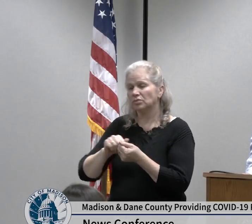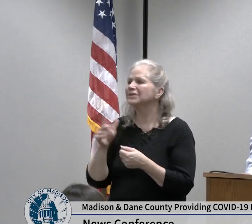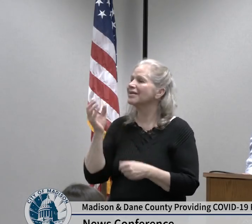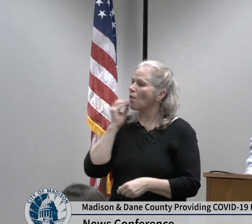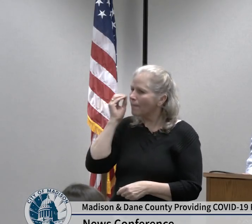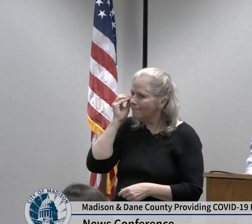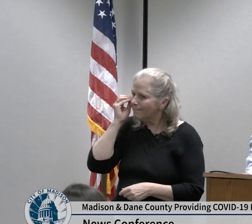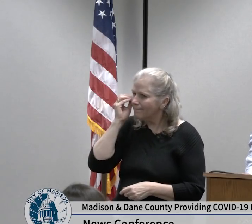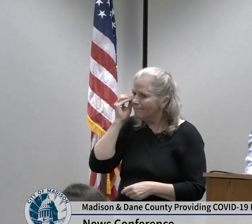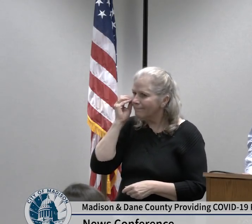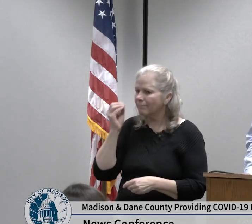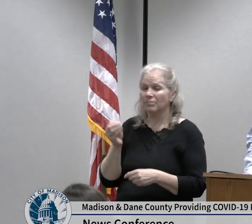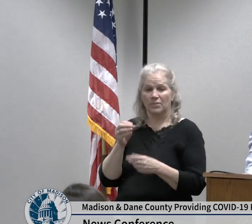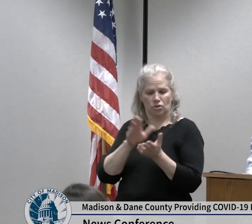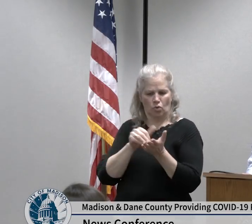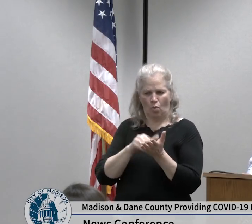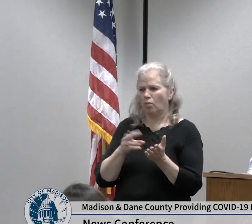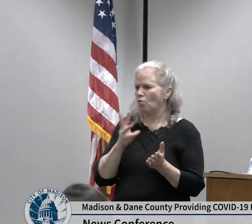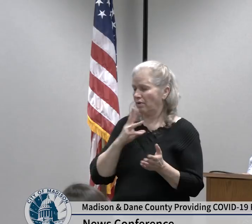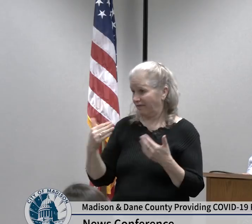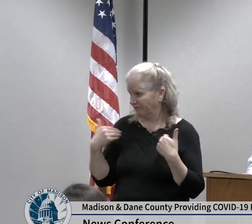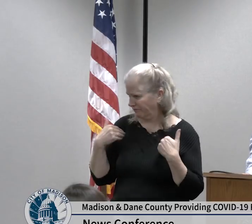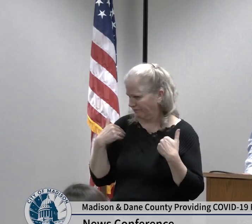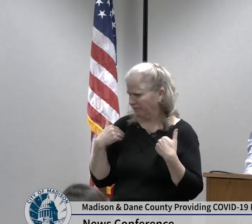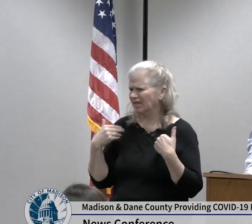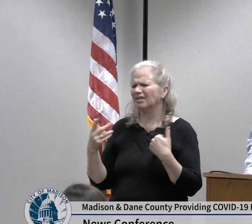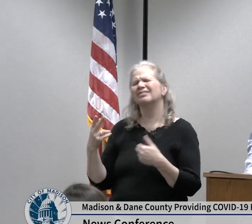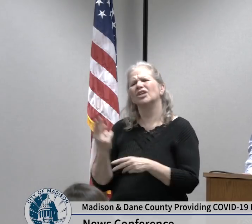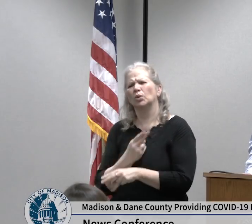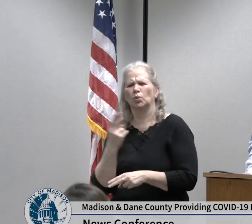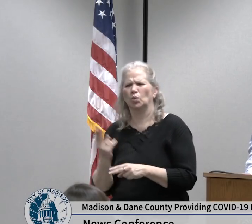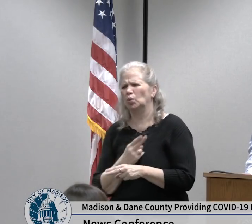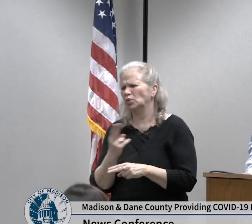is available that's the the first advice that is the thing that is most readily